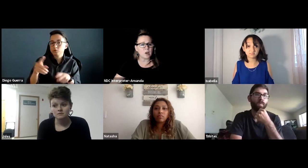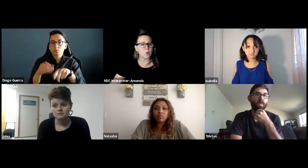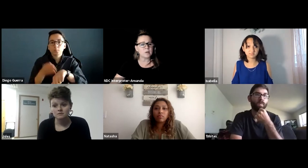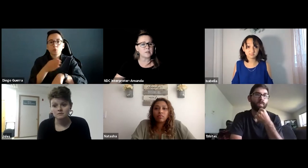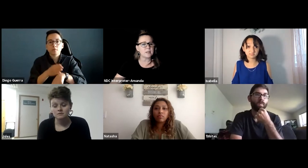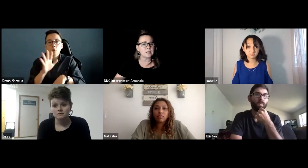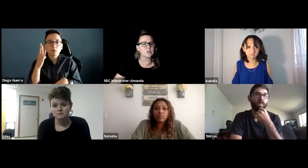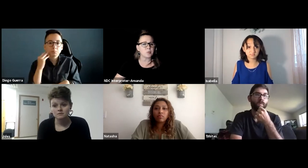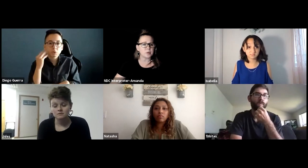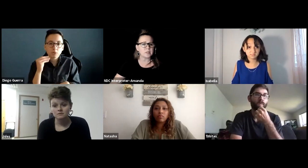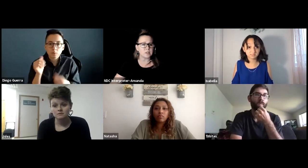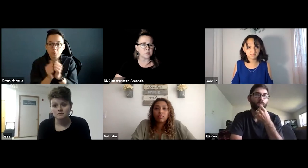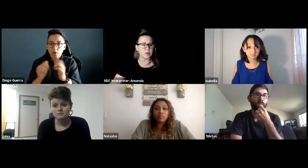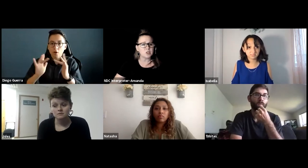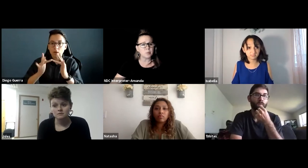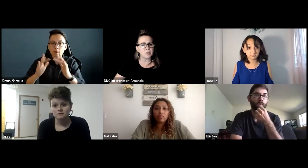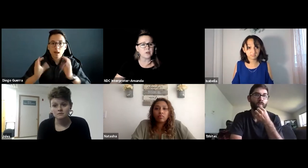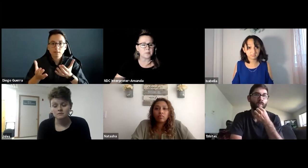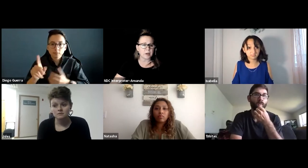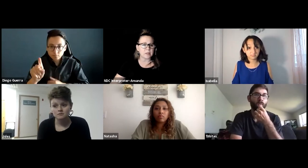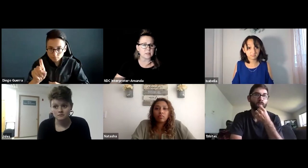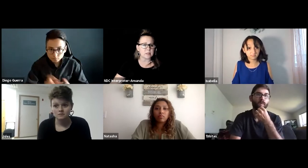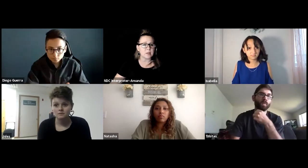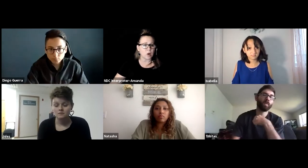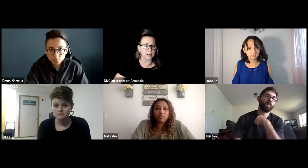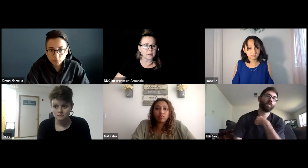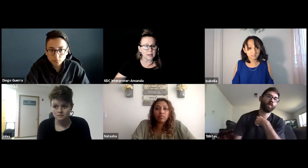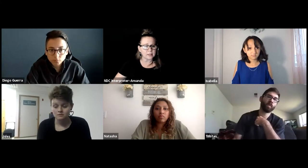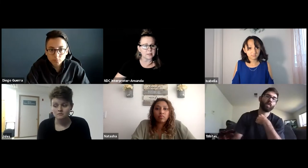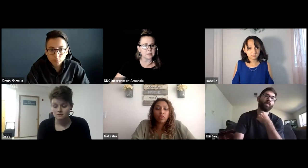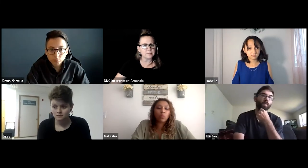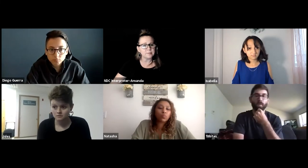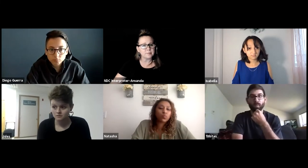If so, what are some things that interpreters can do to improve your experiences in online classes?